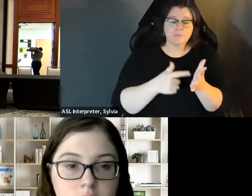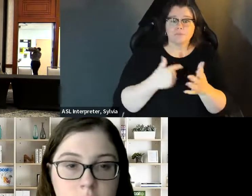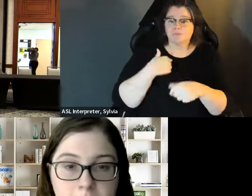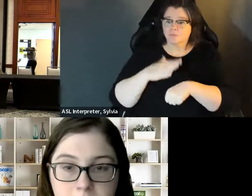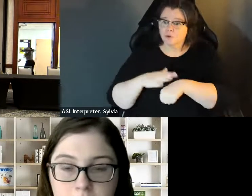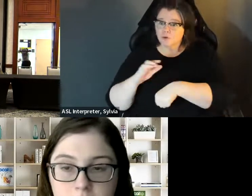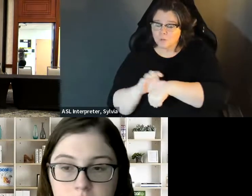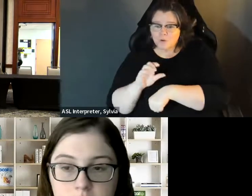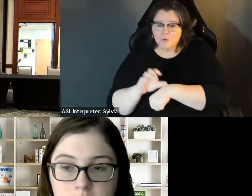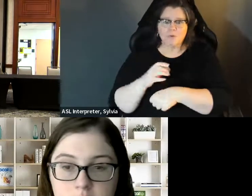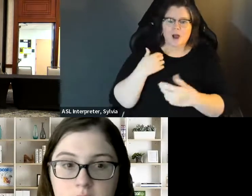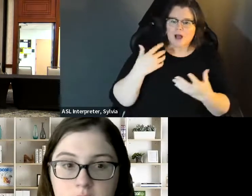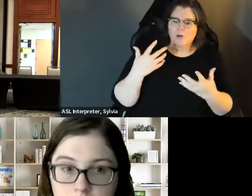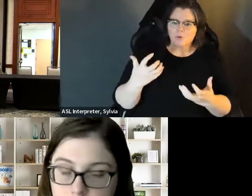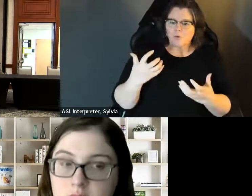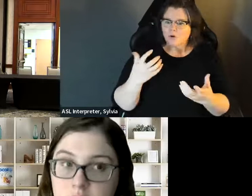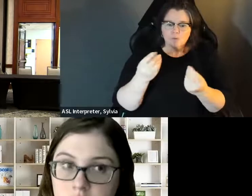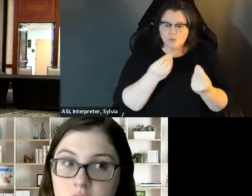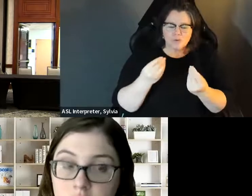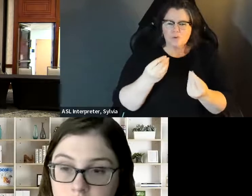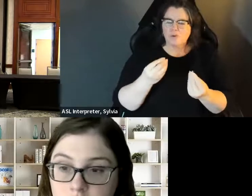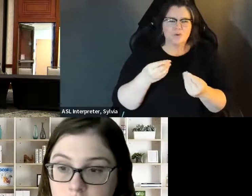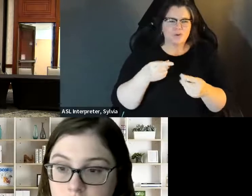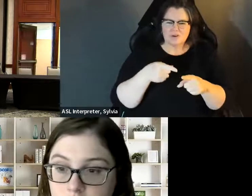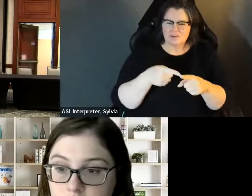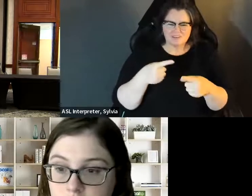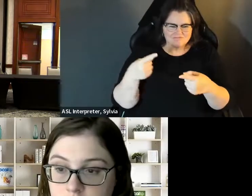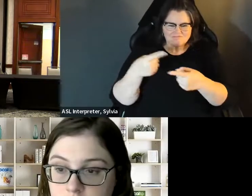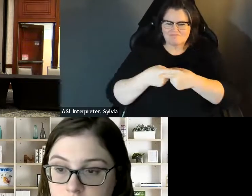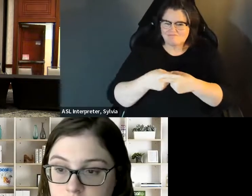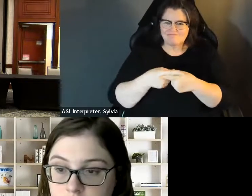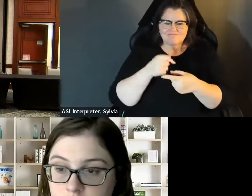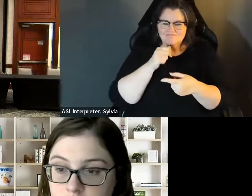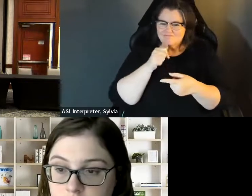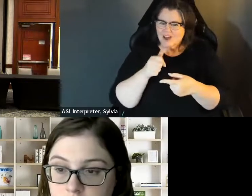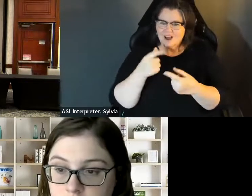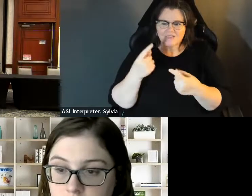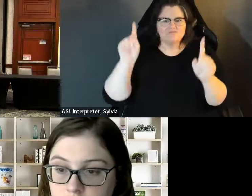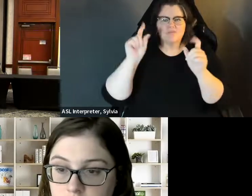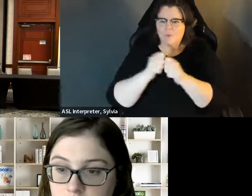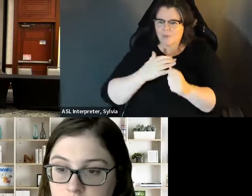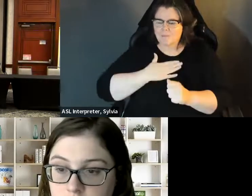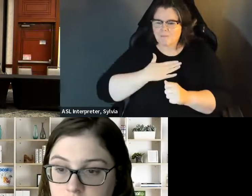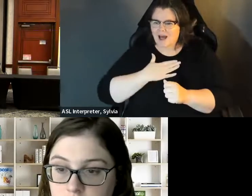situations, a lot of them are inaccessible because they're on a computer so if it doesn't work with your accessible